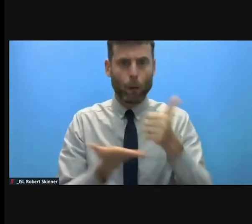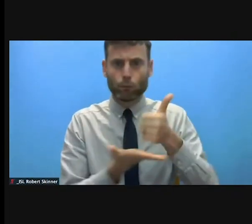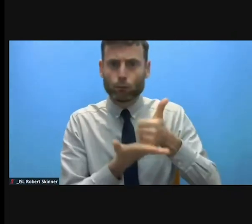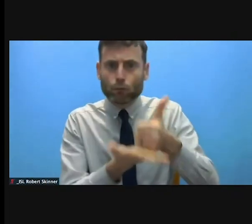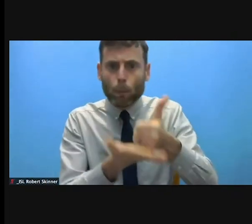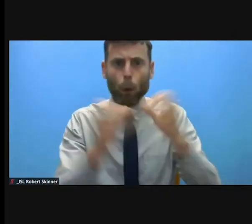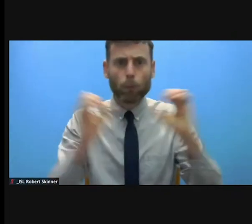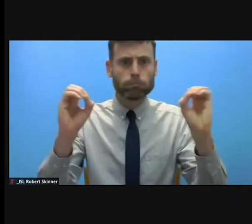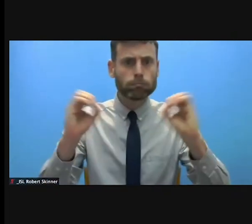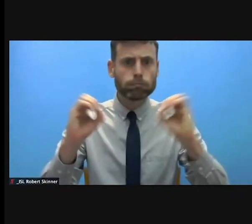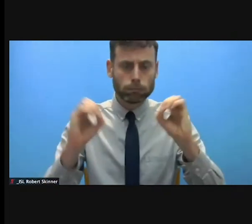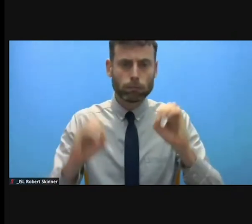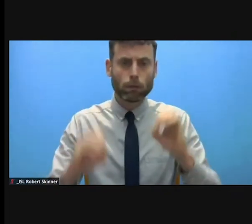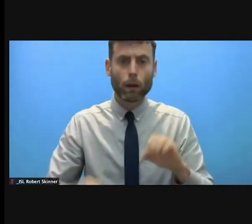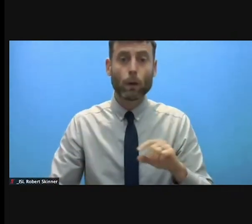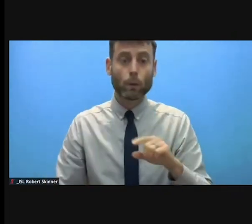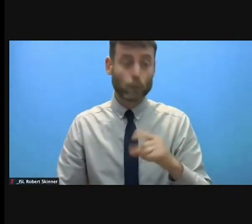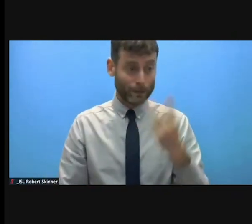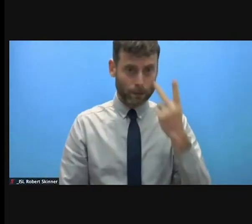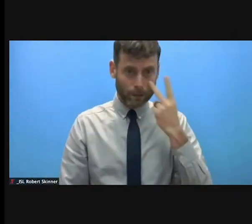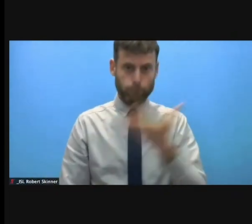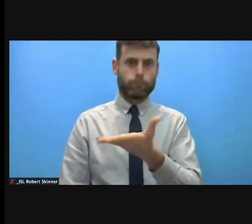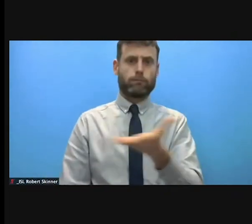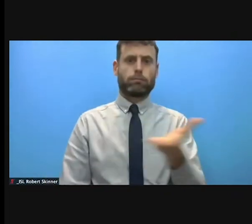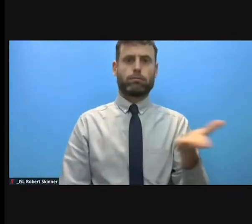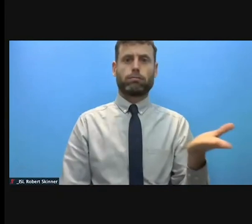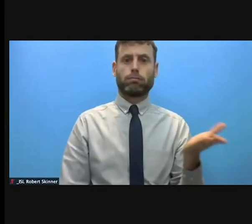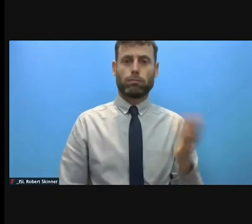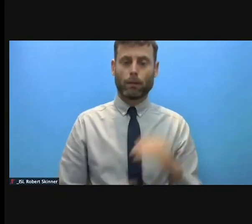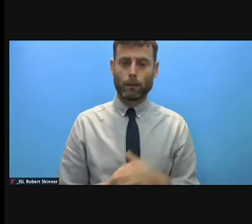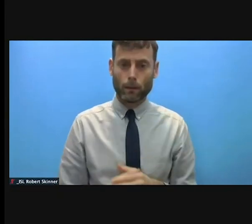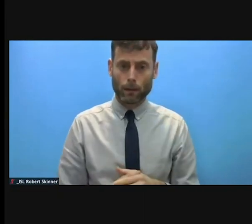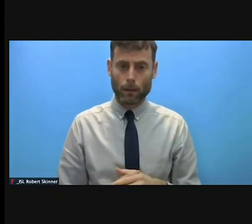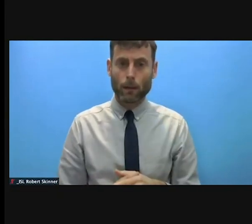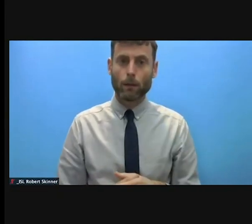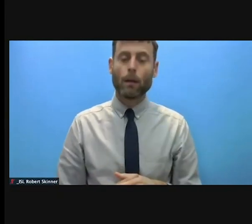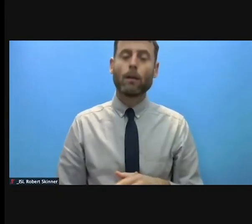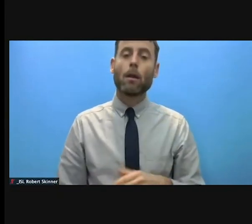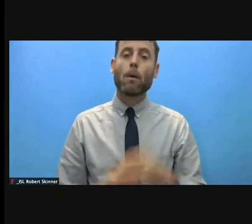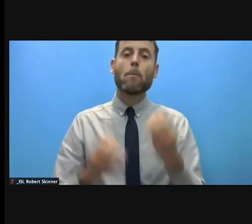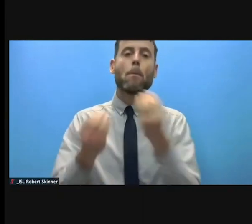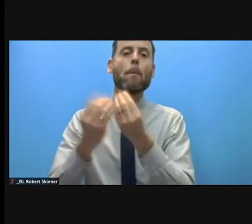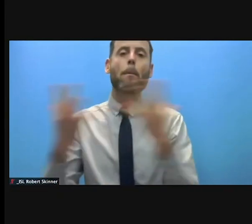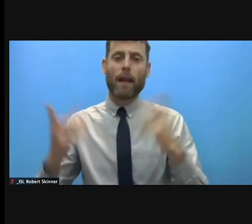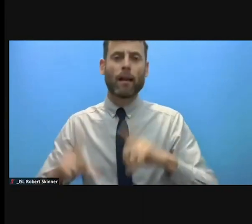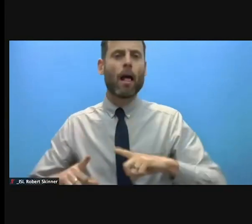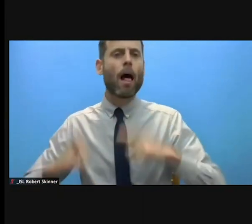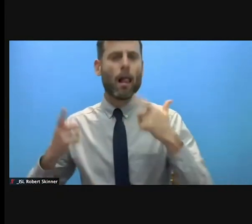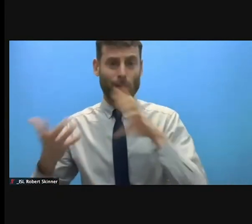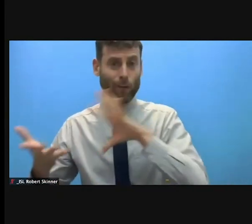for existing threats and vulnerability. Lockdown and confinement measures hit everybody. We were